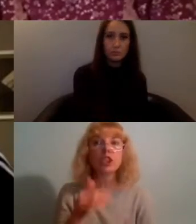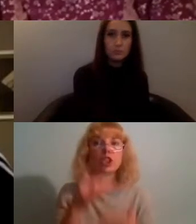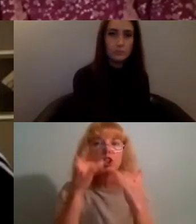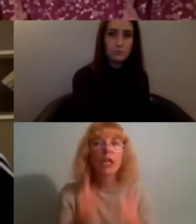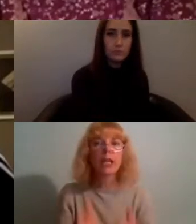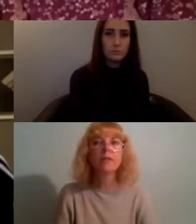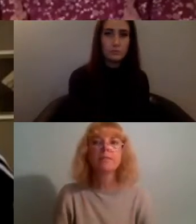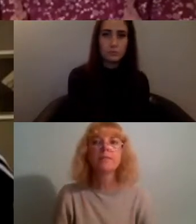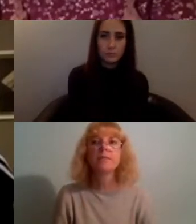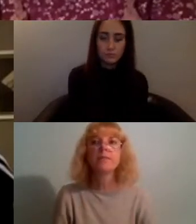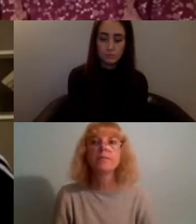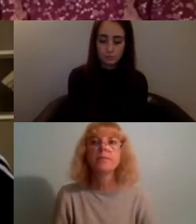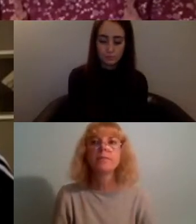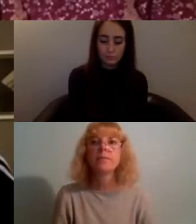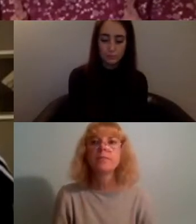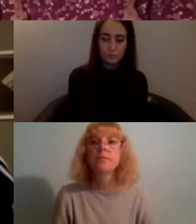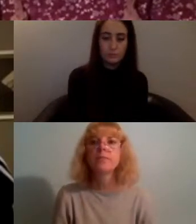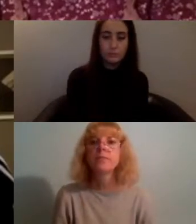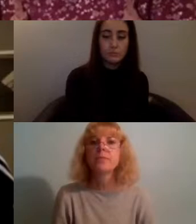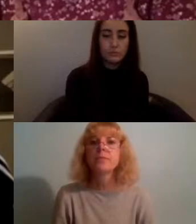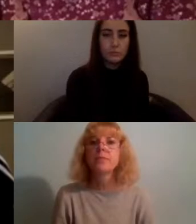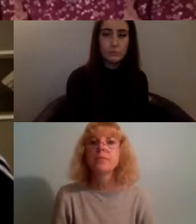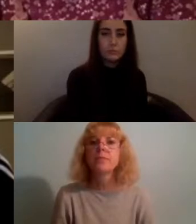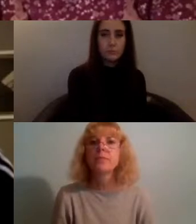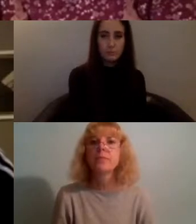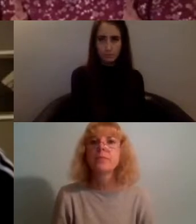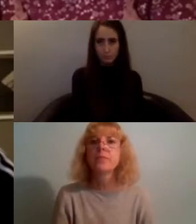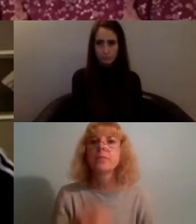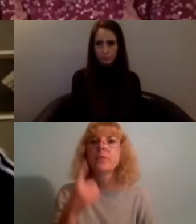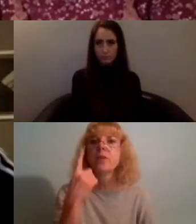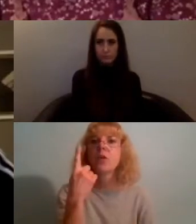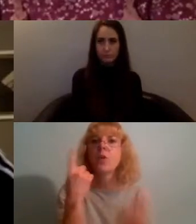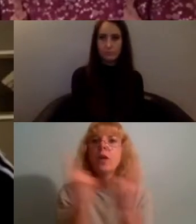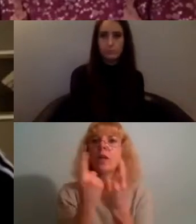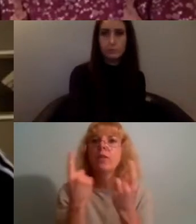think one of the key reflections that i've taken was from Danielle's presentation